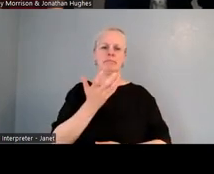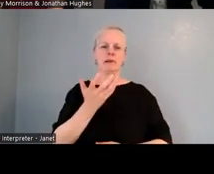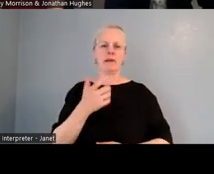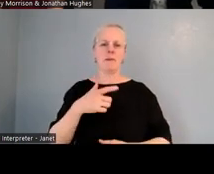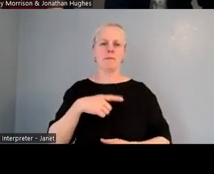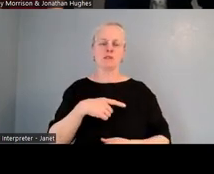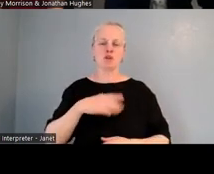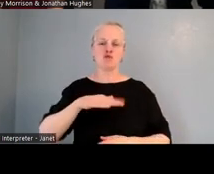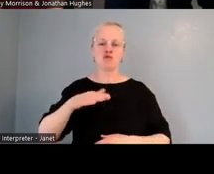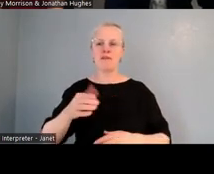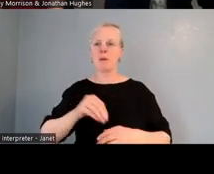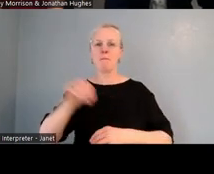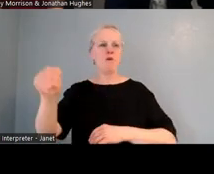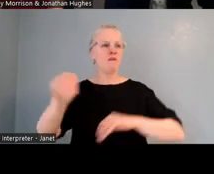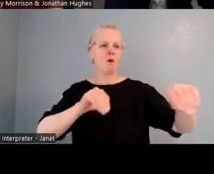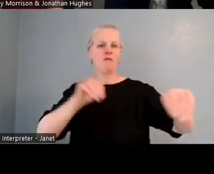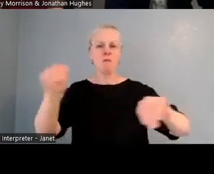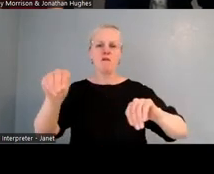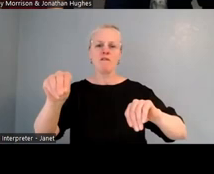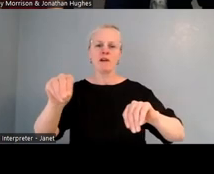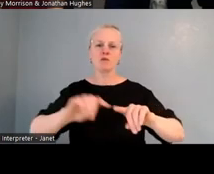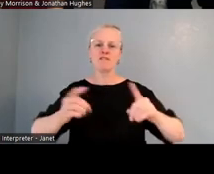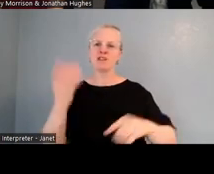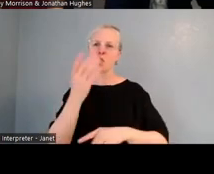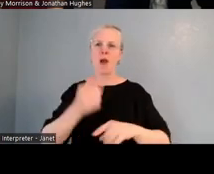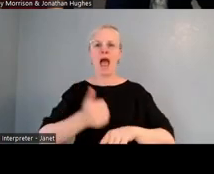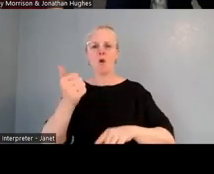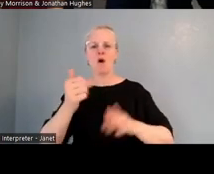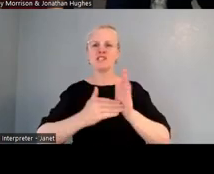which obviously intermediate schools especially applies to. So we wanted to make something